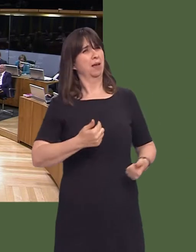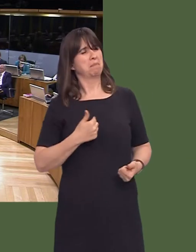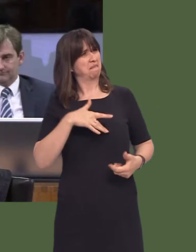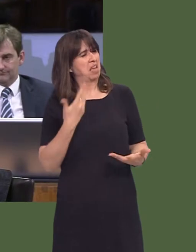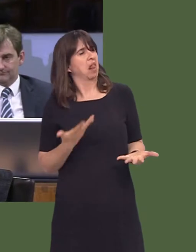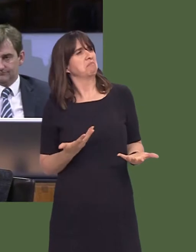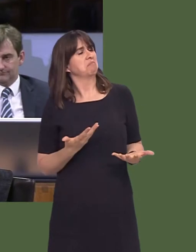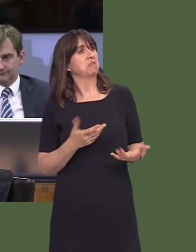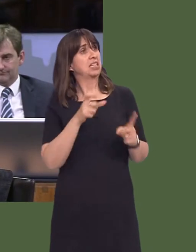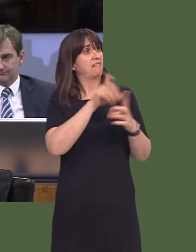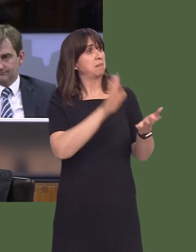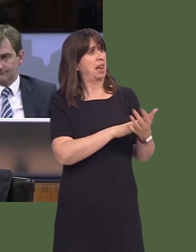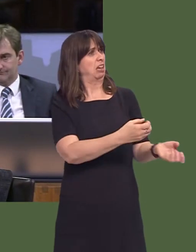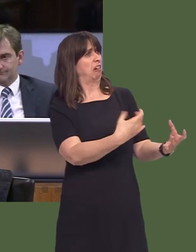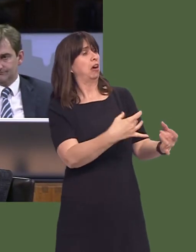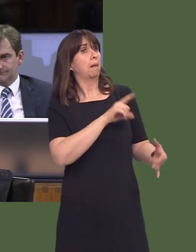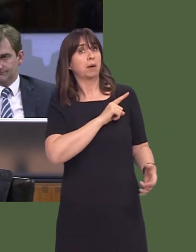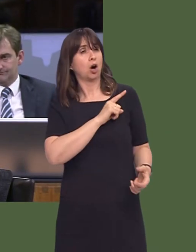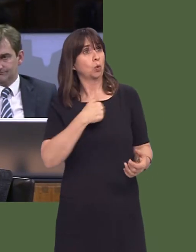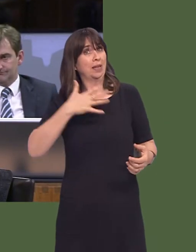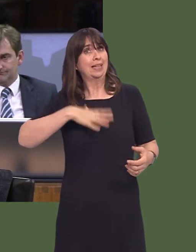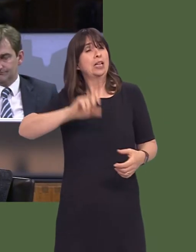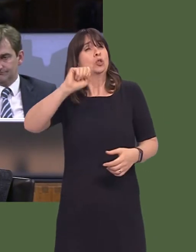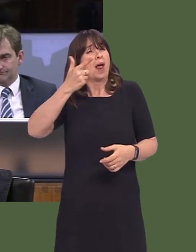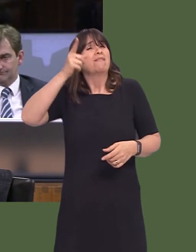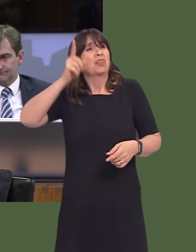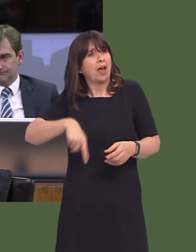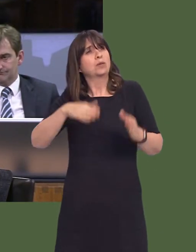Minister. As David Melding pointed out, we need 12,000 houses per year to meet the demand.